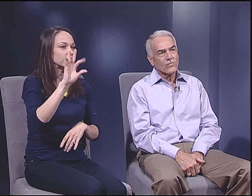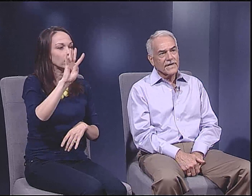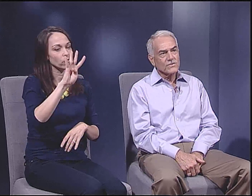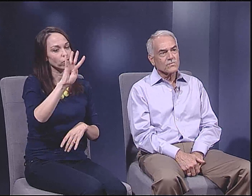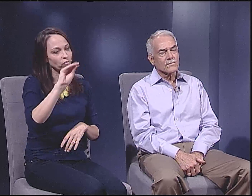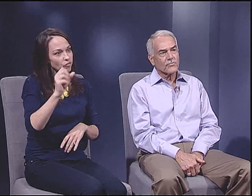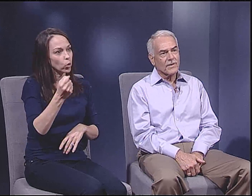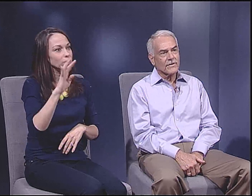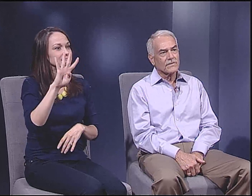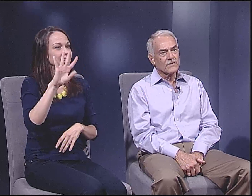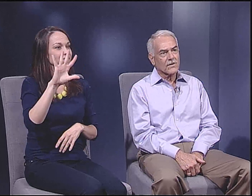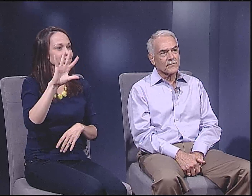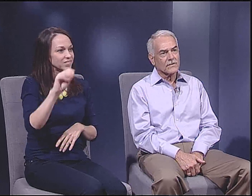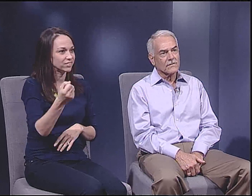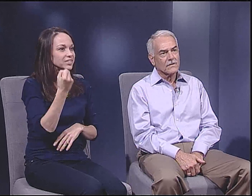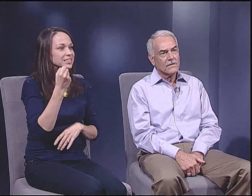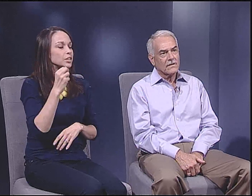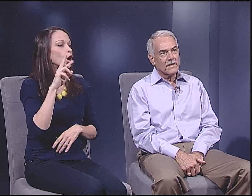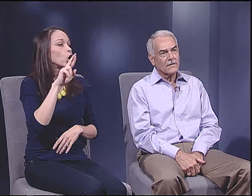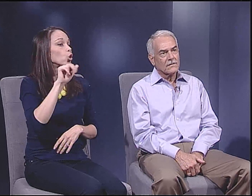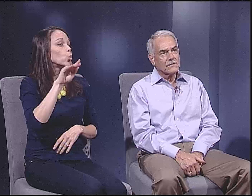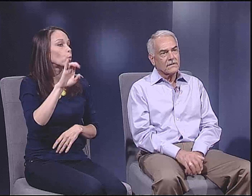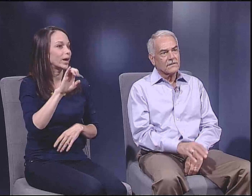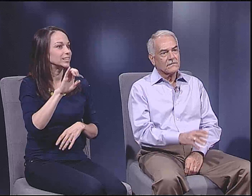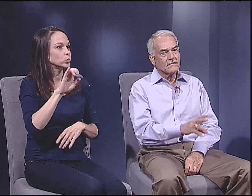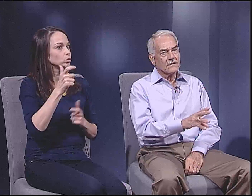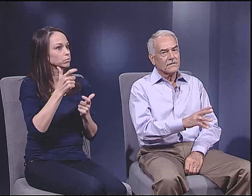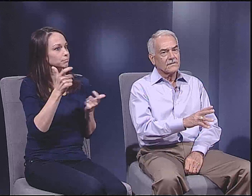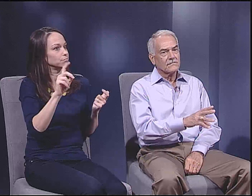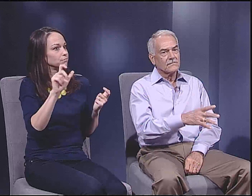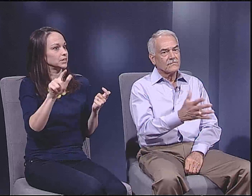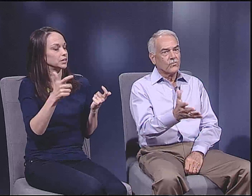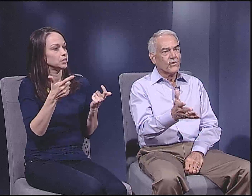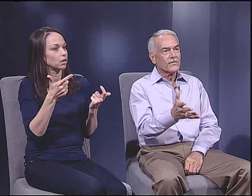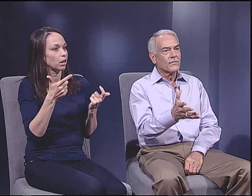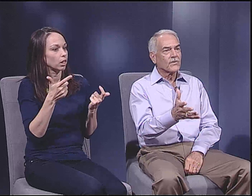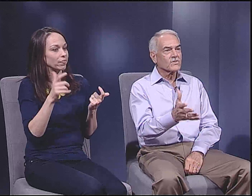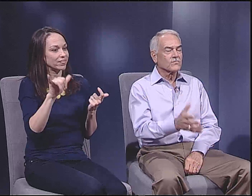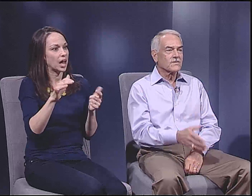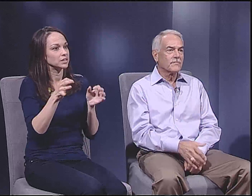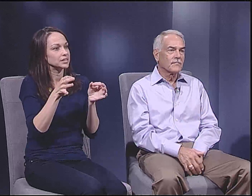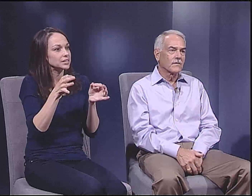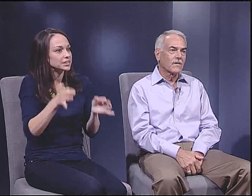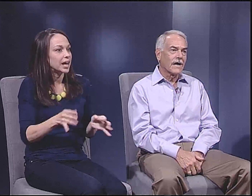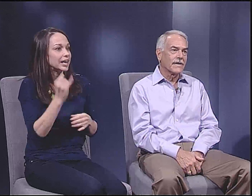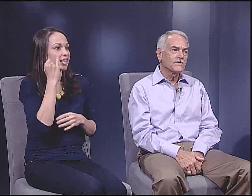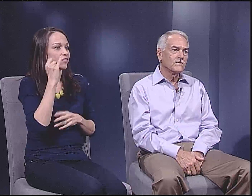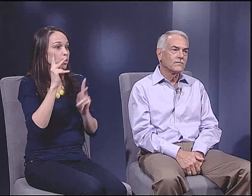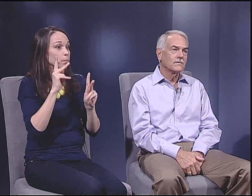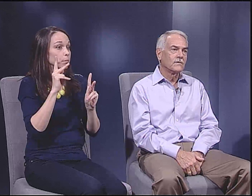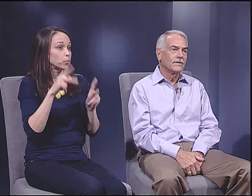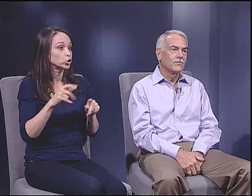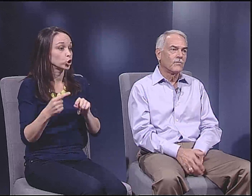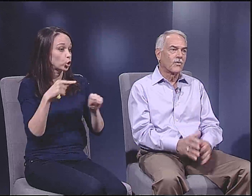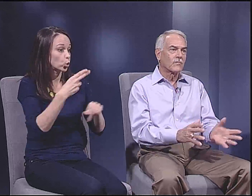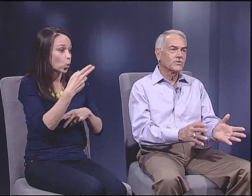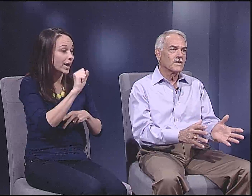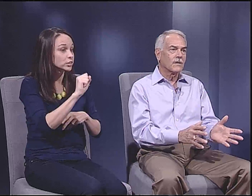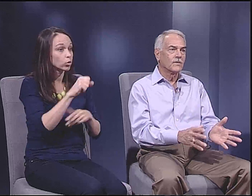and the 1950s, when race was the primary determinant. And whether a person was going to be able to go